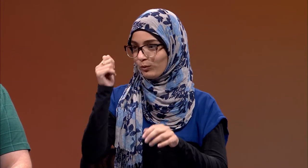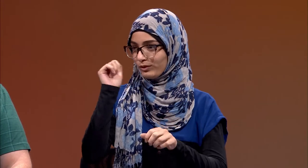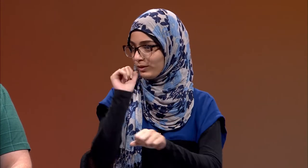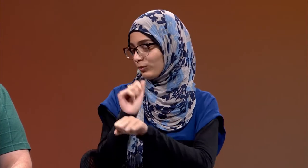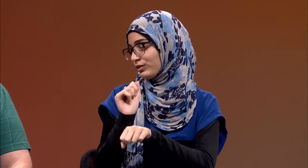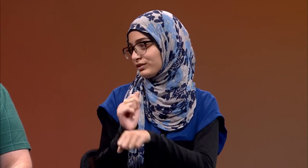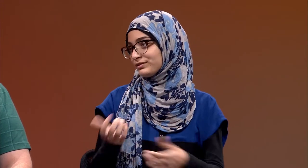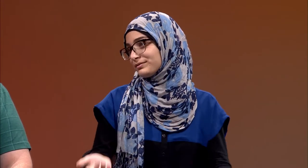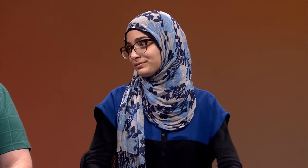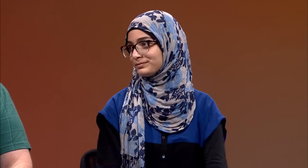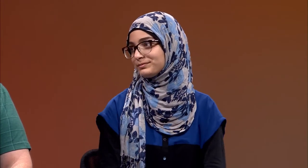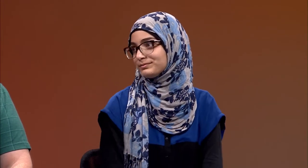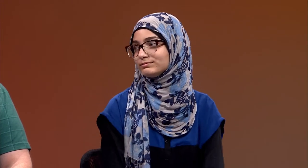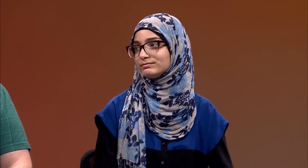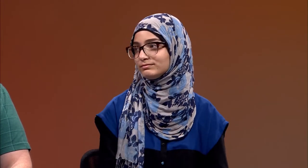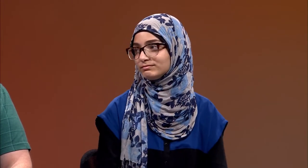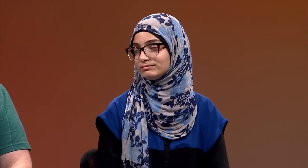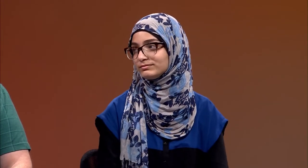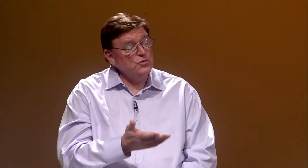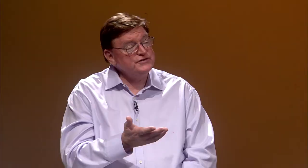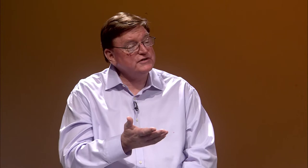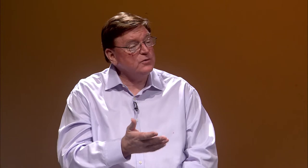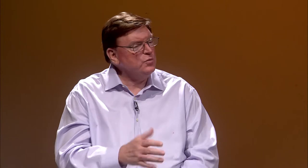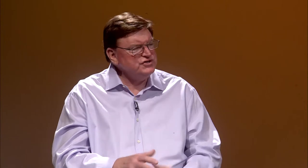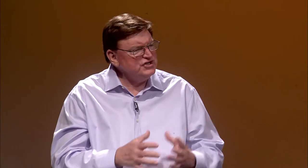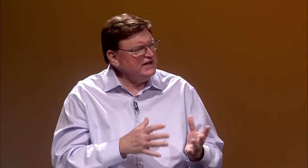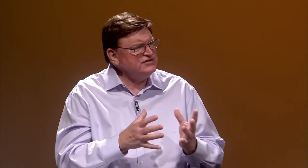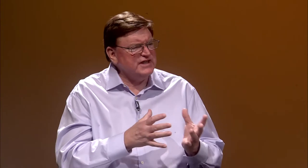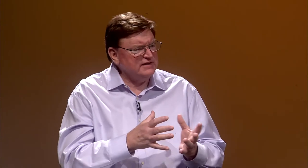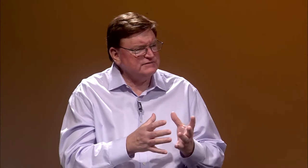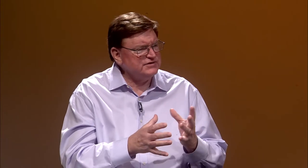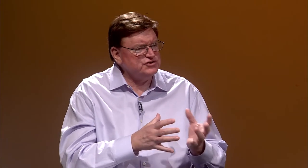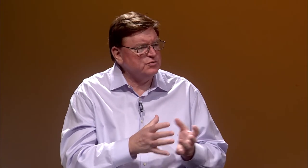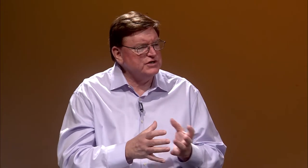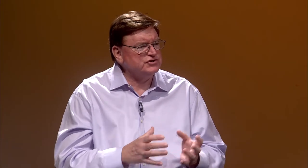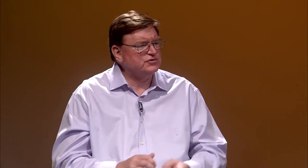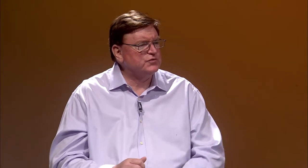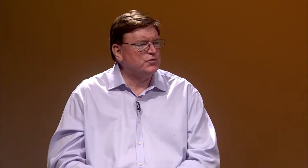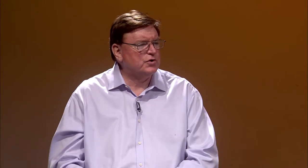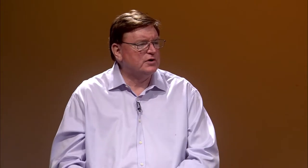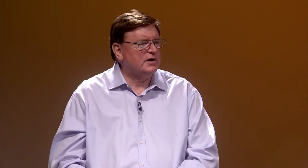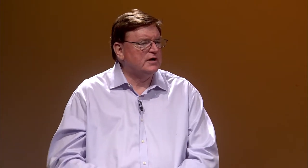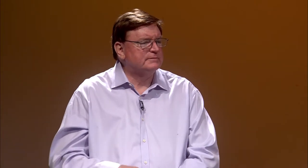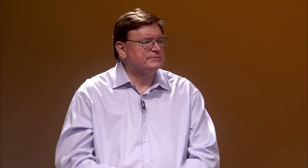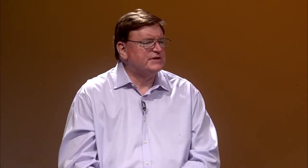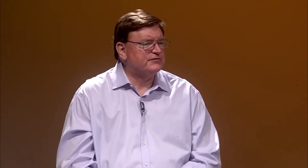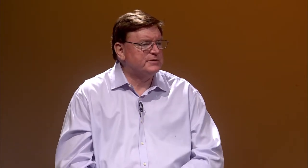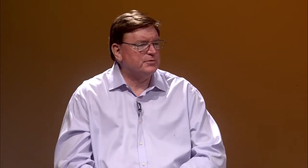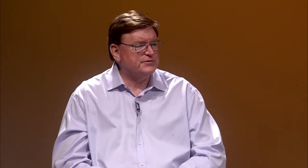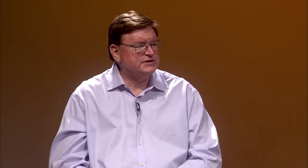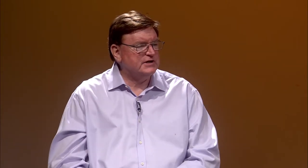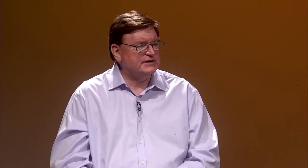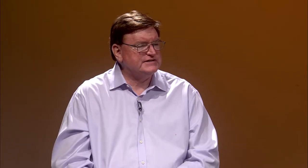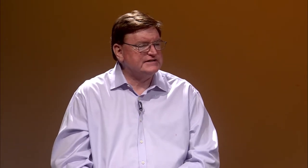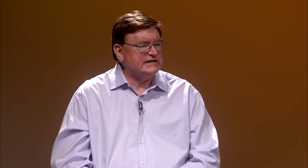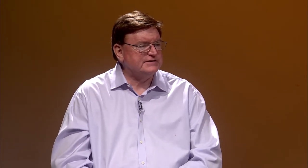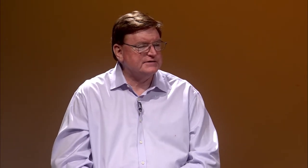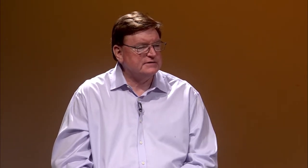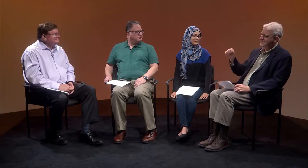Obviously, it didn't work. So Tom, what changed that situation for deaf people in the United States?